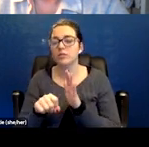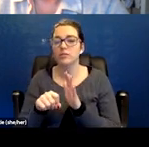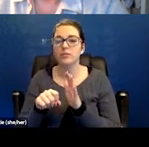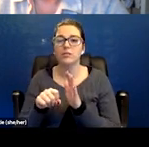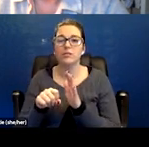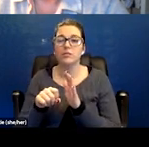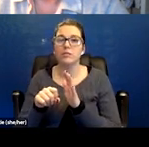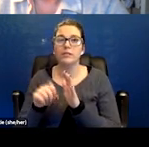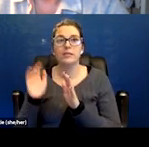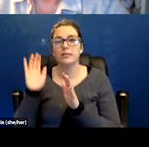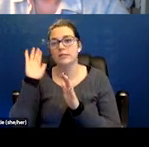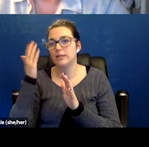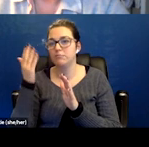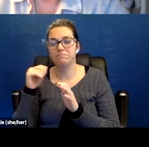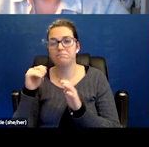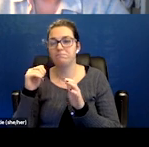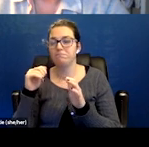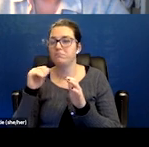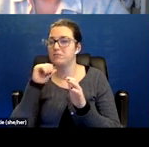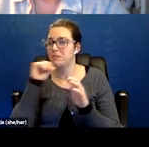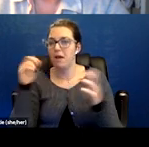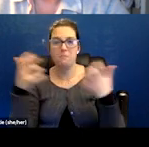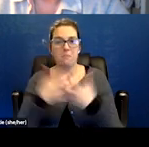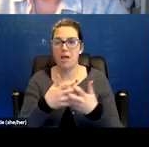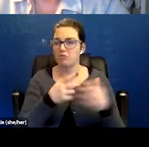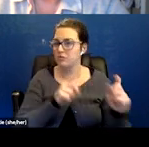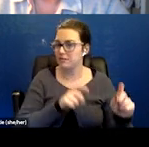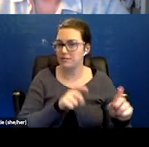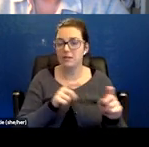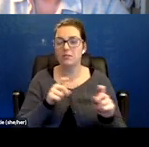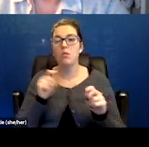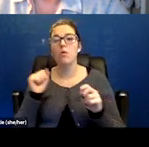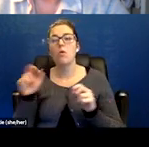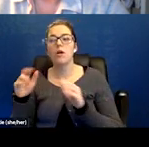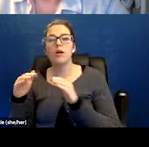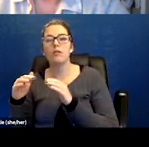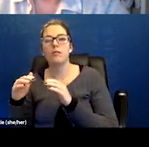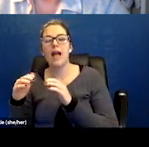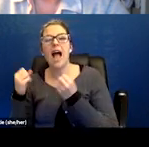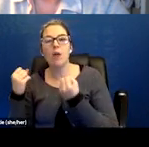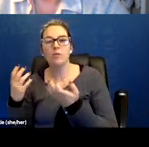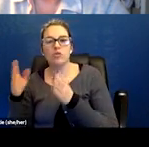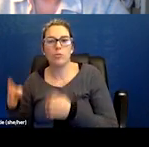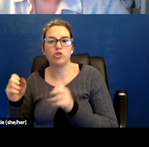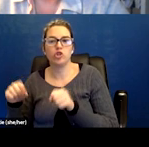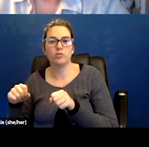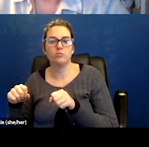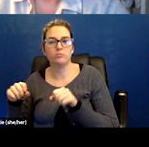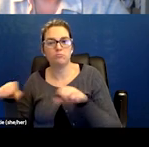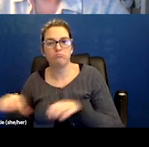to the testing and also to the degree of activity prior to the onset of this post-exertional malaise.